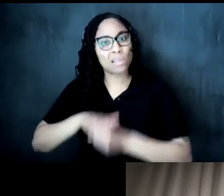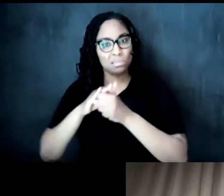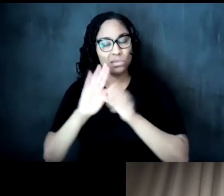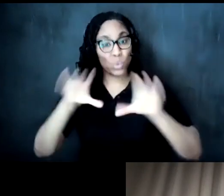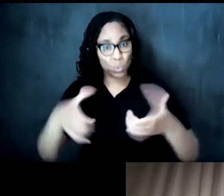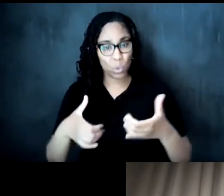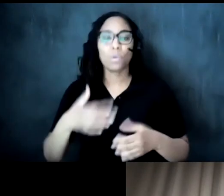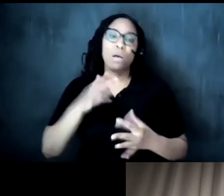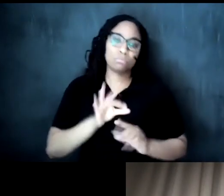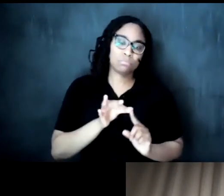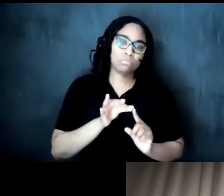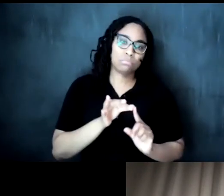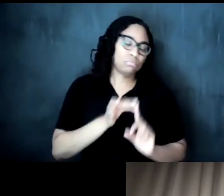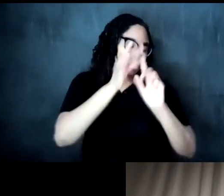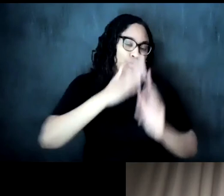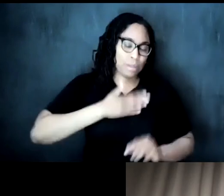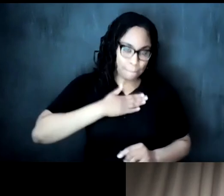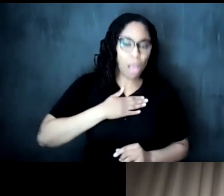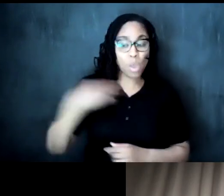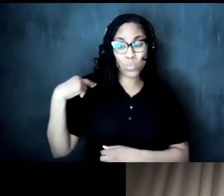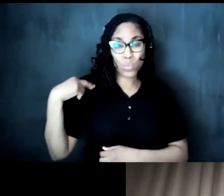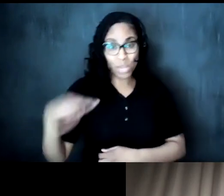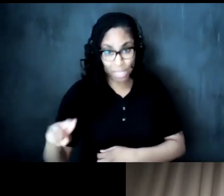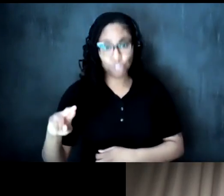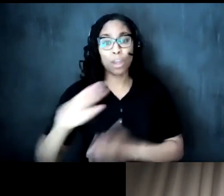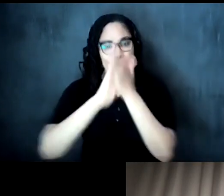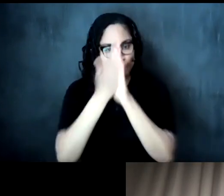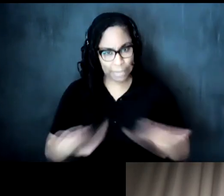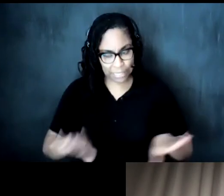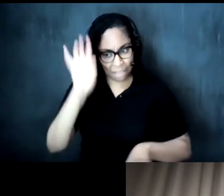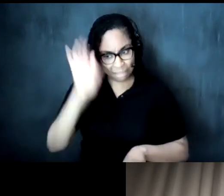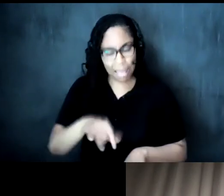complete and peace has been specific i've been really intentional about centering